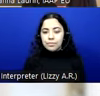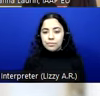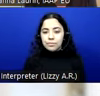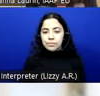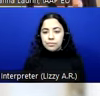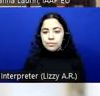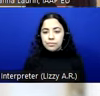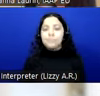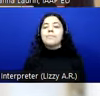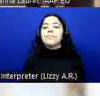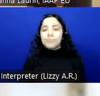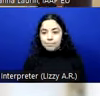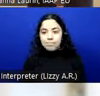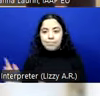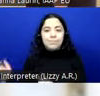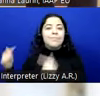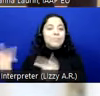language). >> SUSANNA LAURIN: